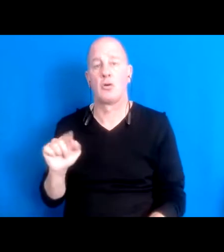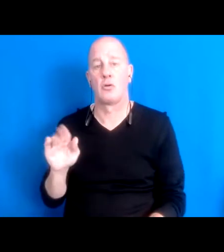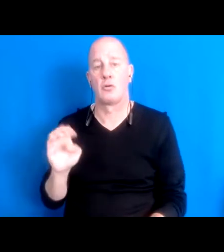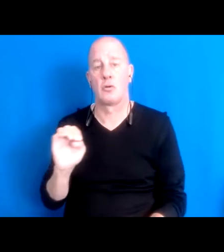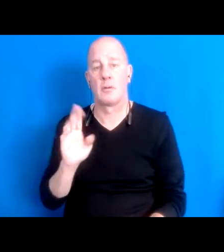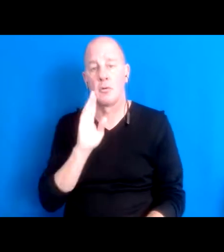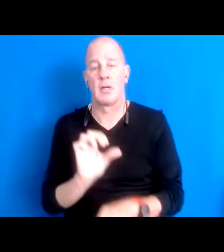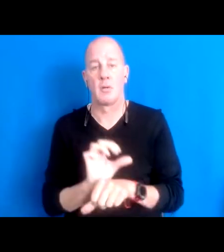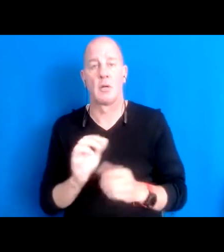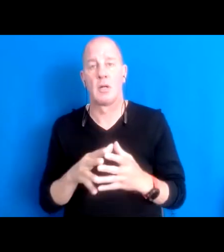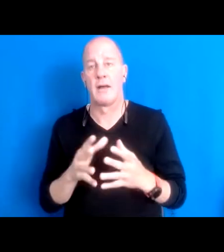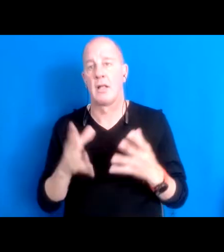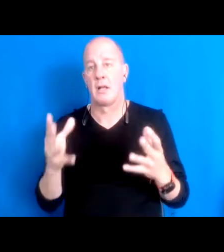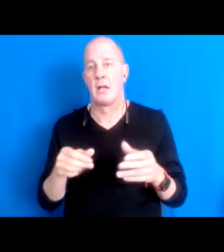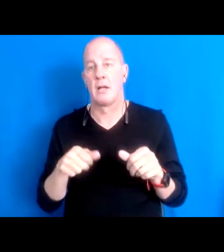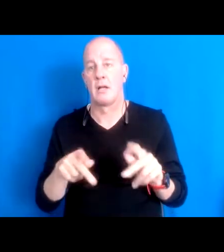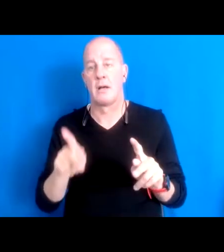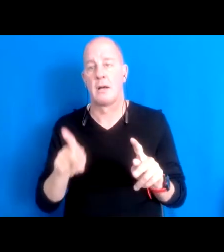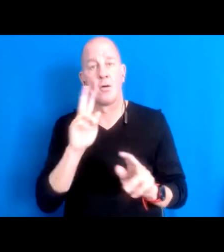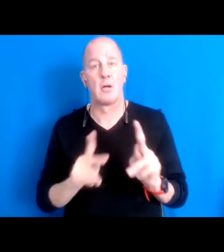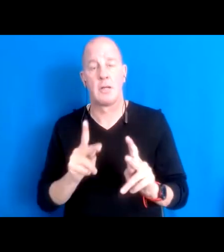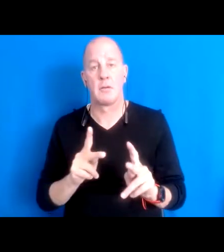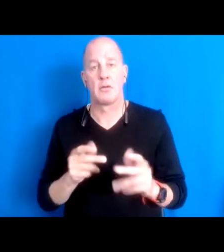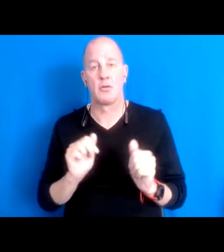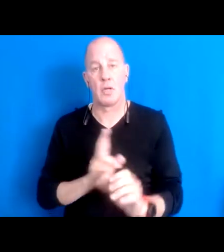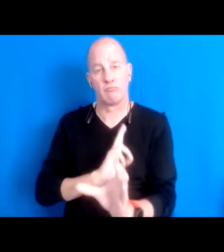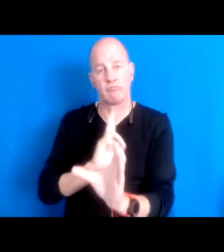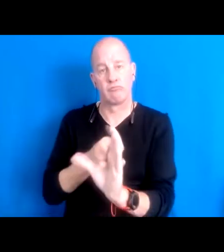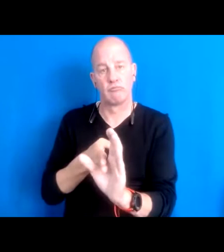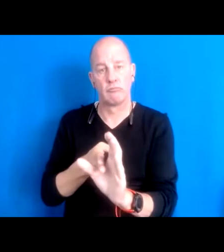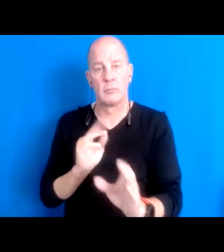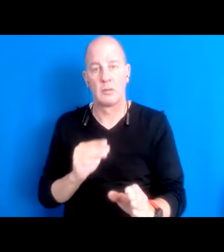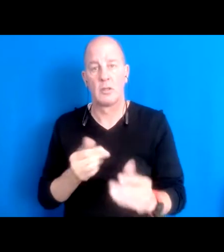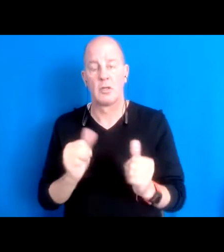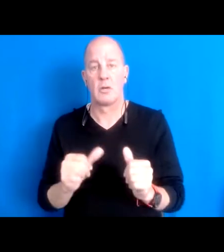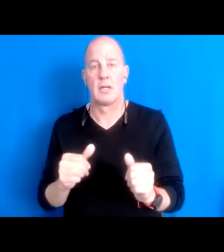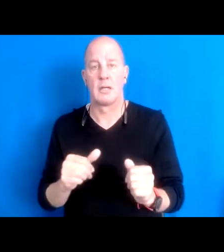of opportunities for folks to plug in and kind of just started to read my annotate to it.